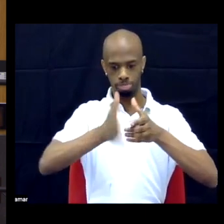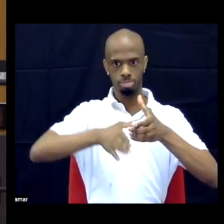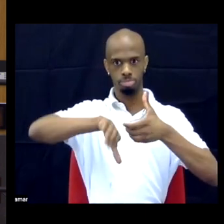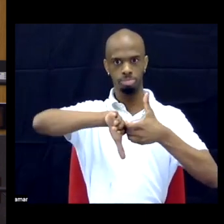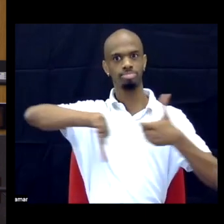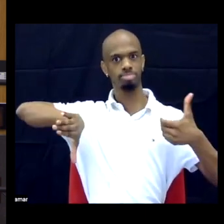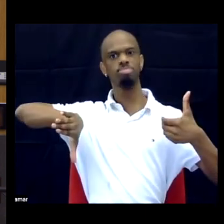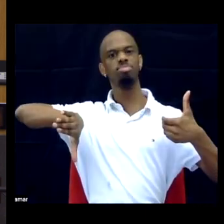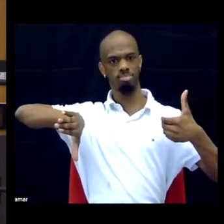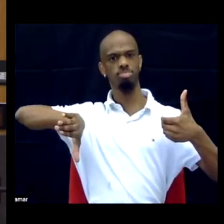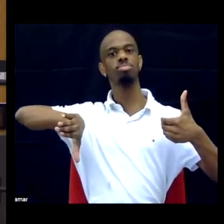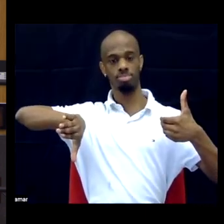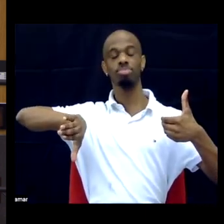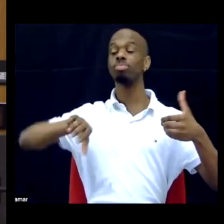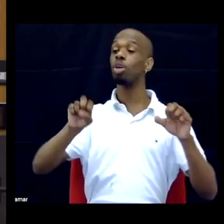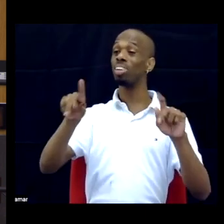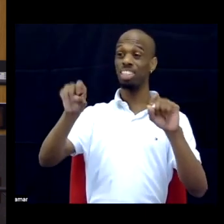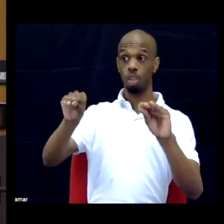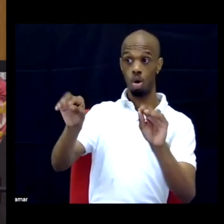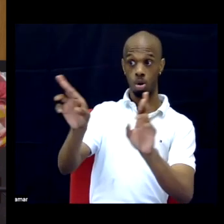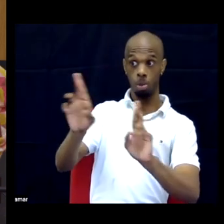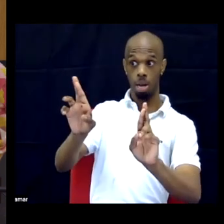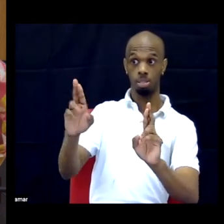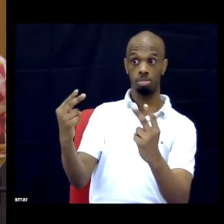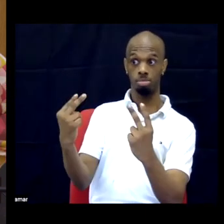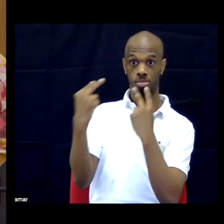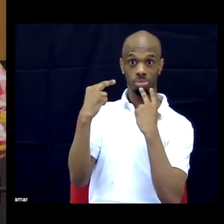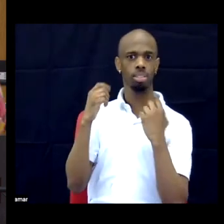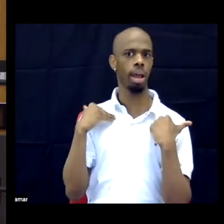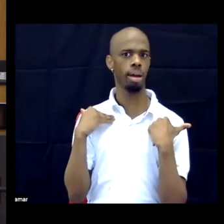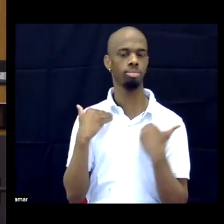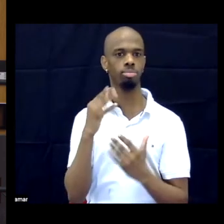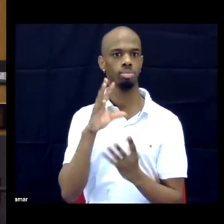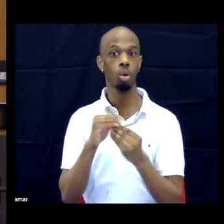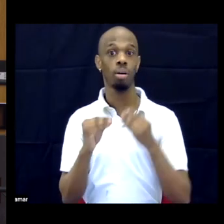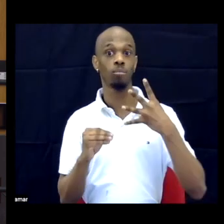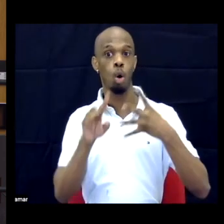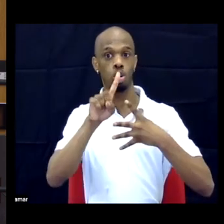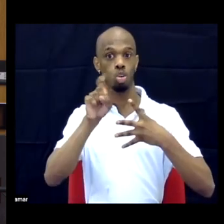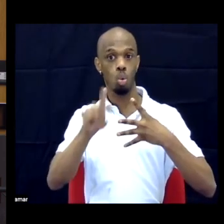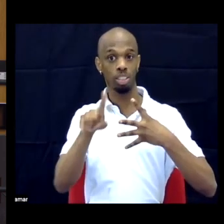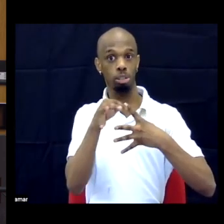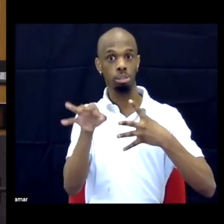This has four questions on it, but I'm only going to ask one, with apologies to the author